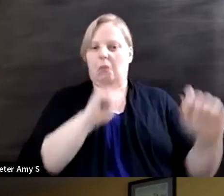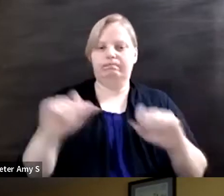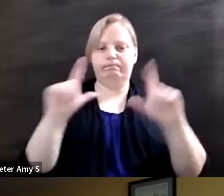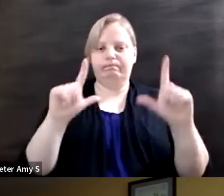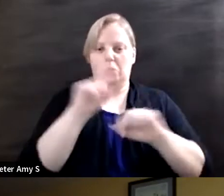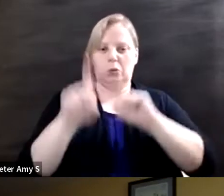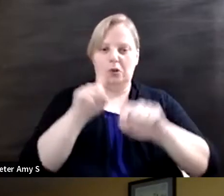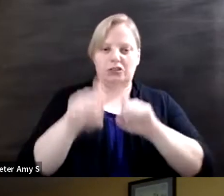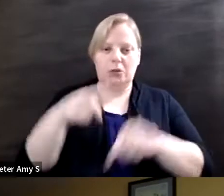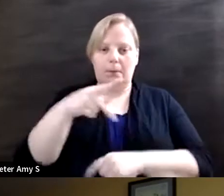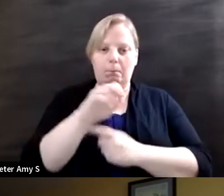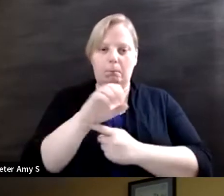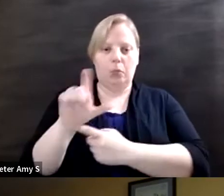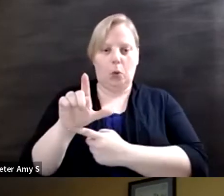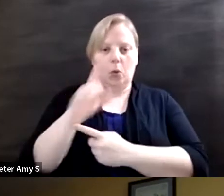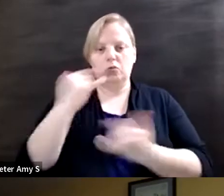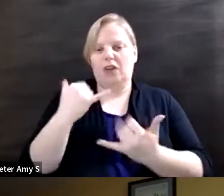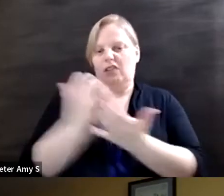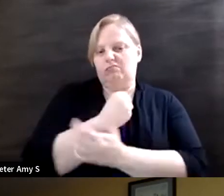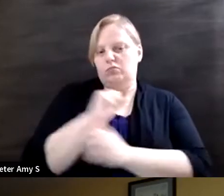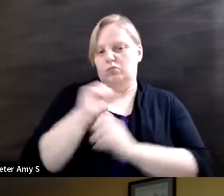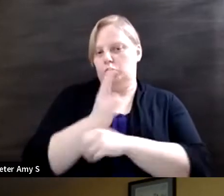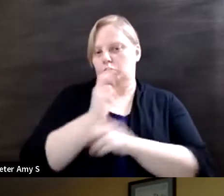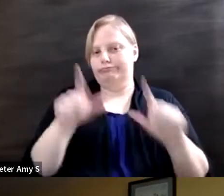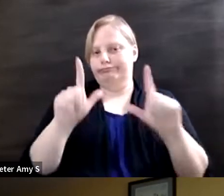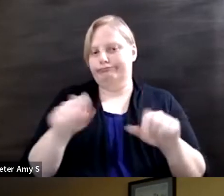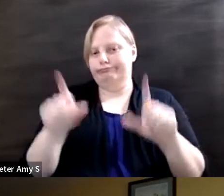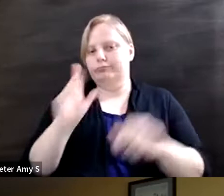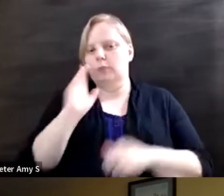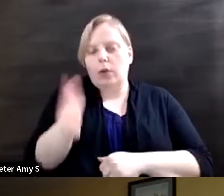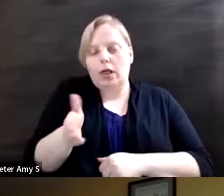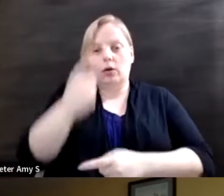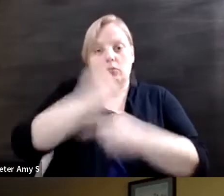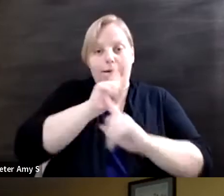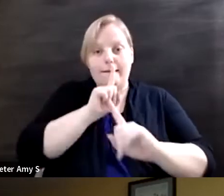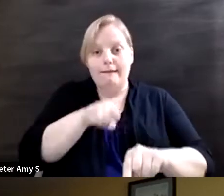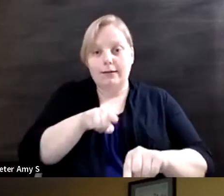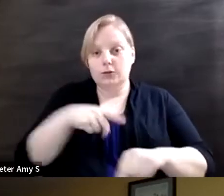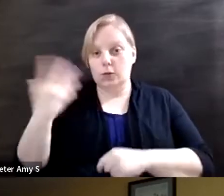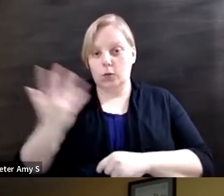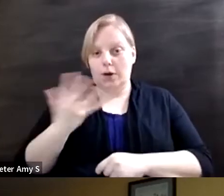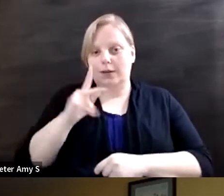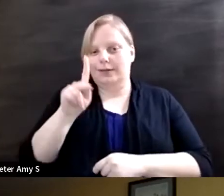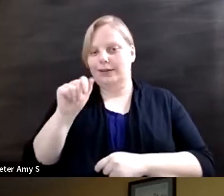could ask for today's event and the correct answer I believe Katrina if you don't mind sharing